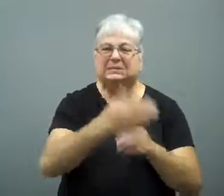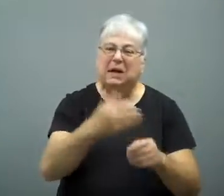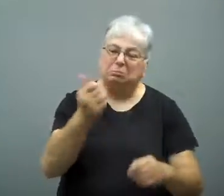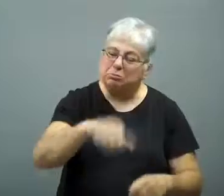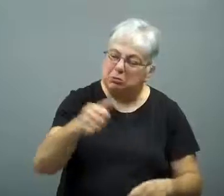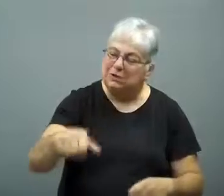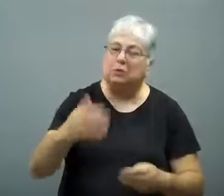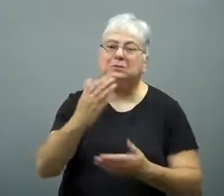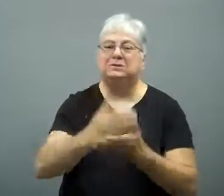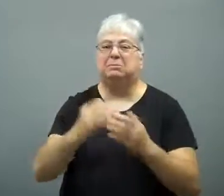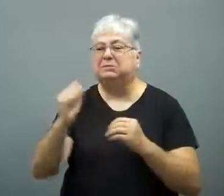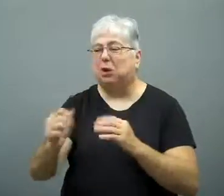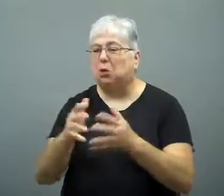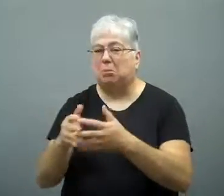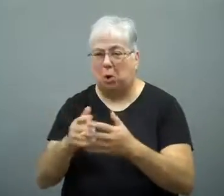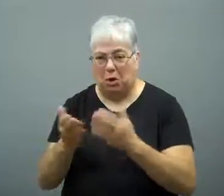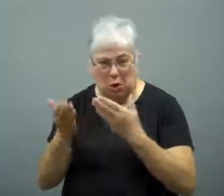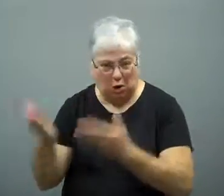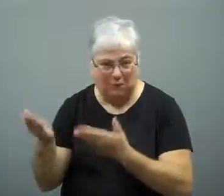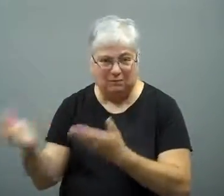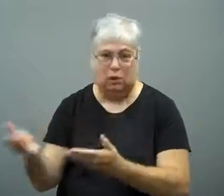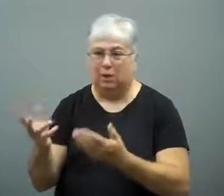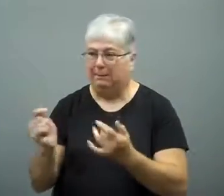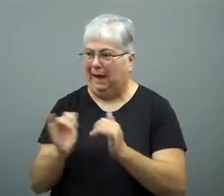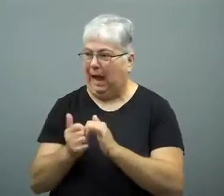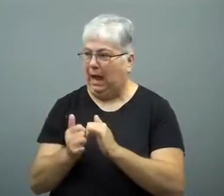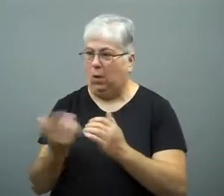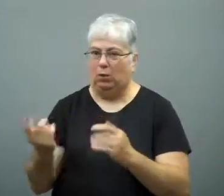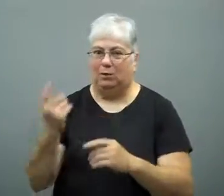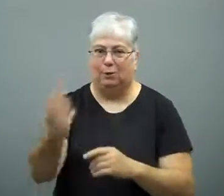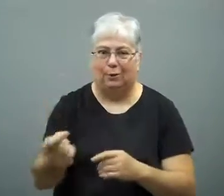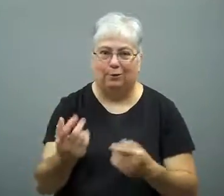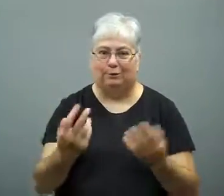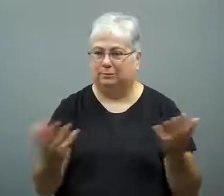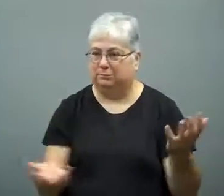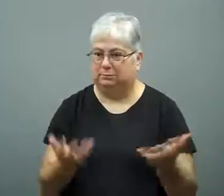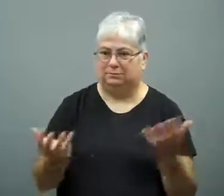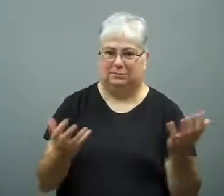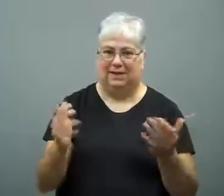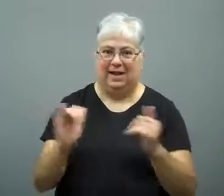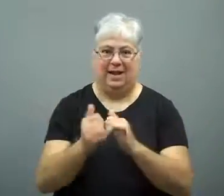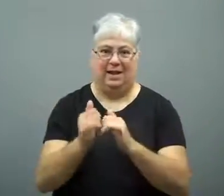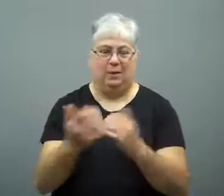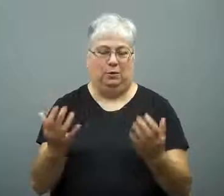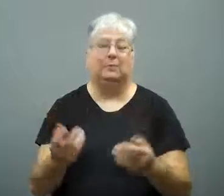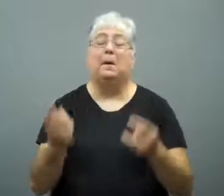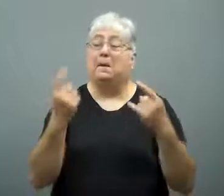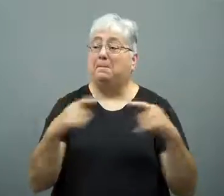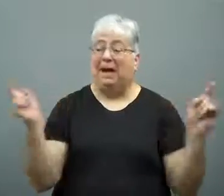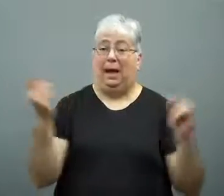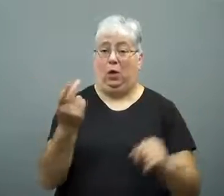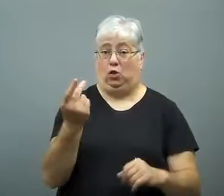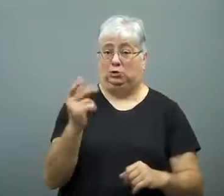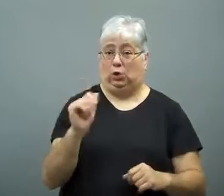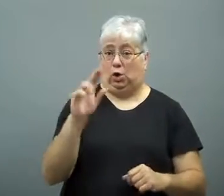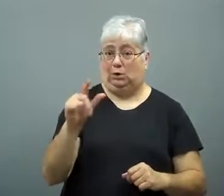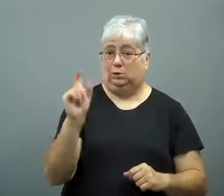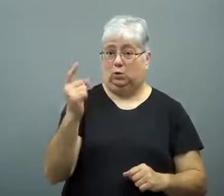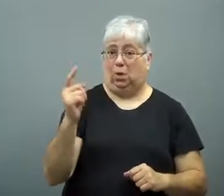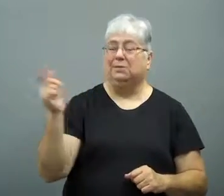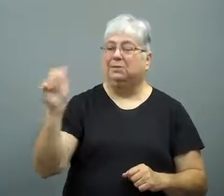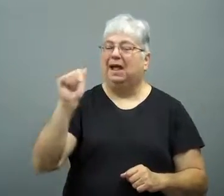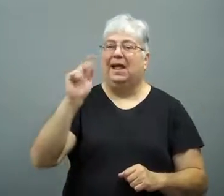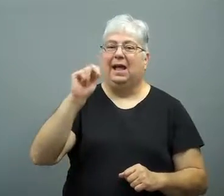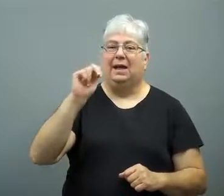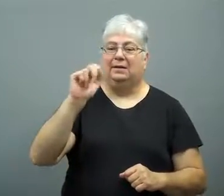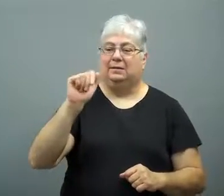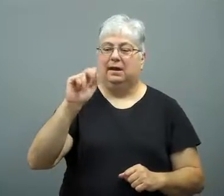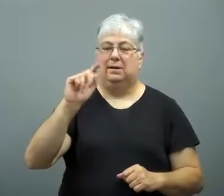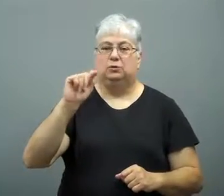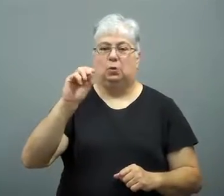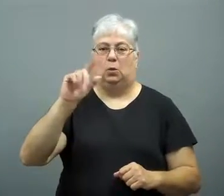Some have turned him down and some South American countries offered it to him.